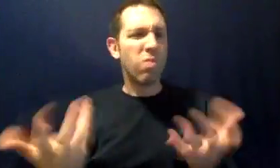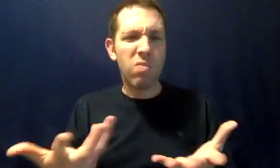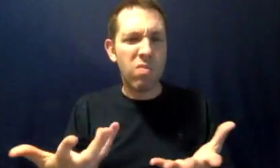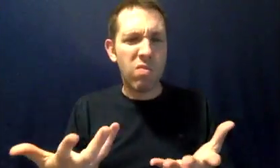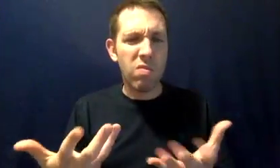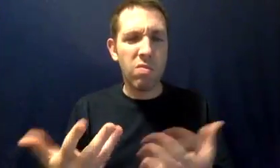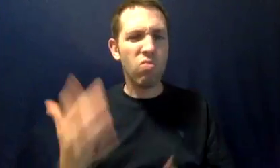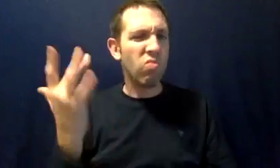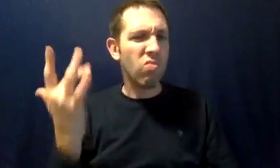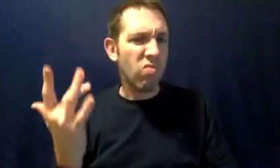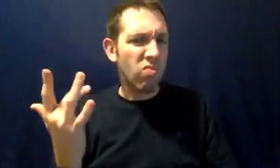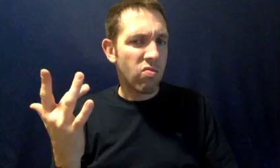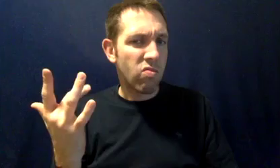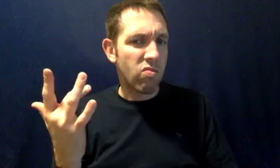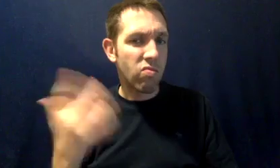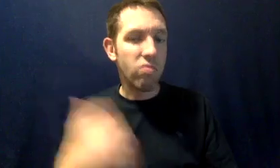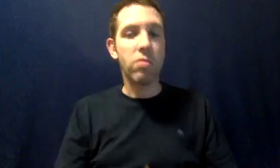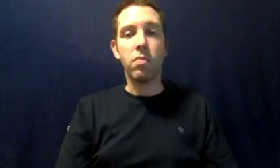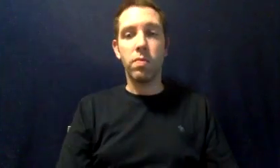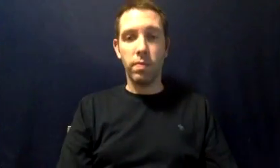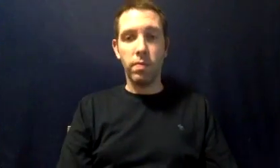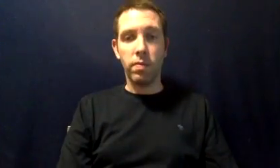If it changed, what would your new identity be, and why?